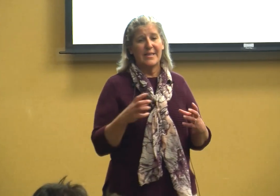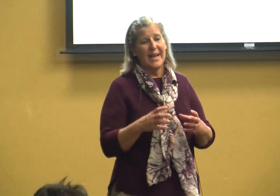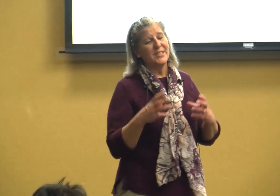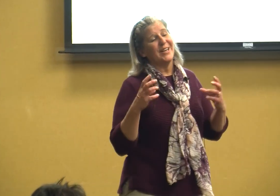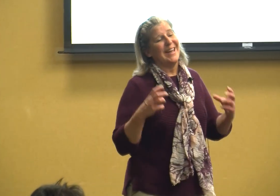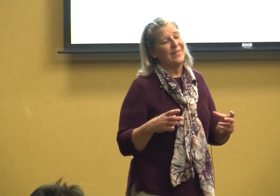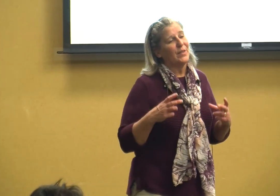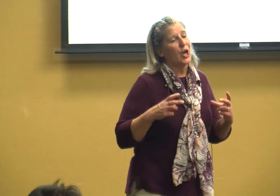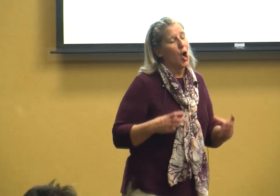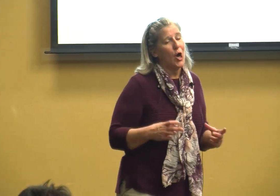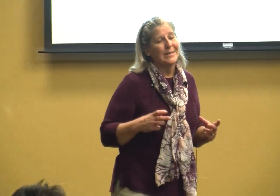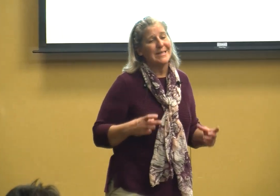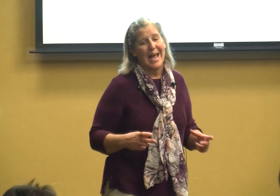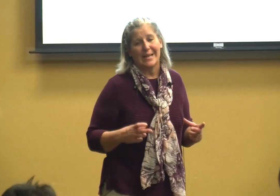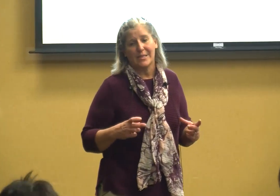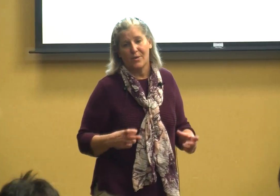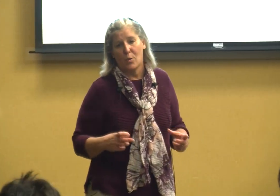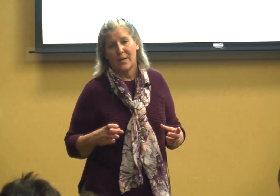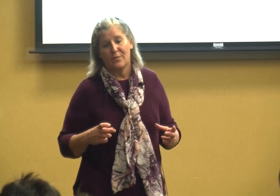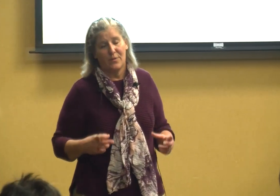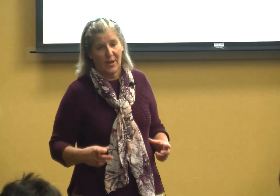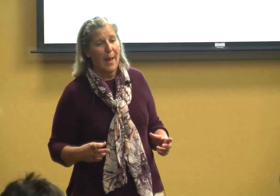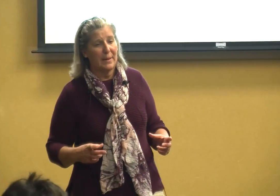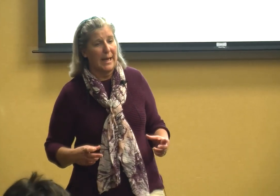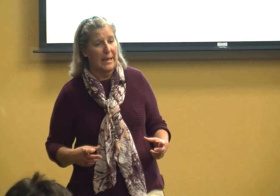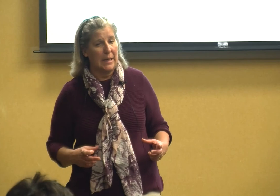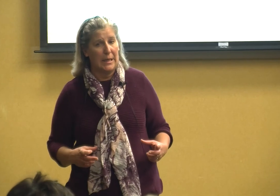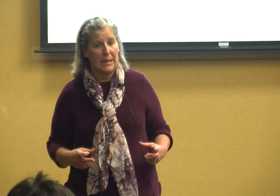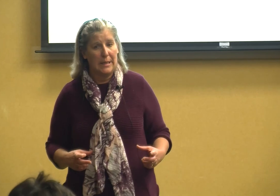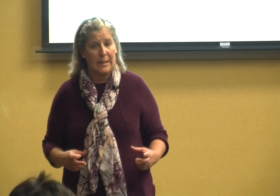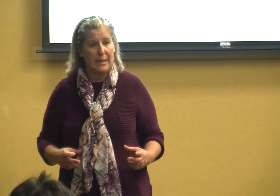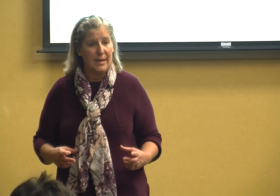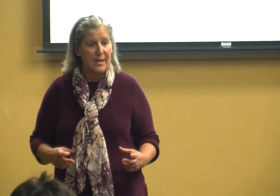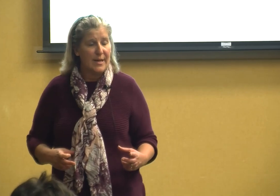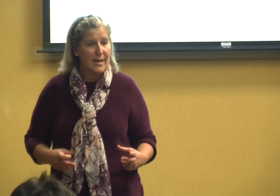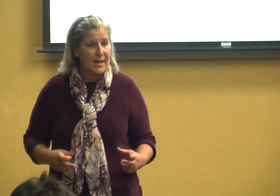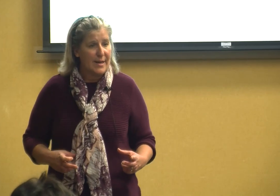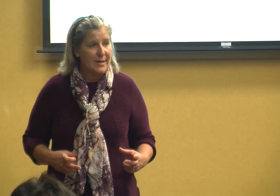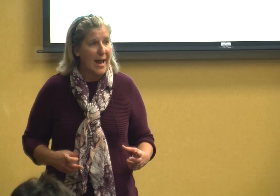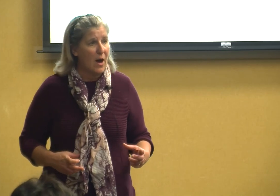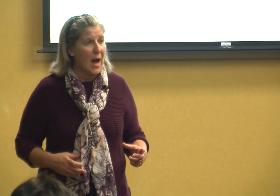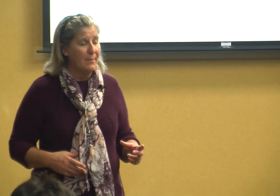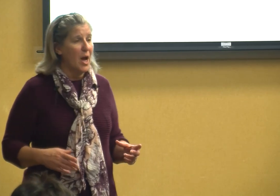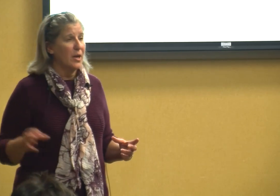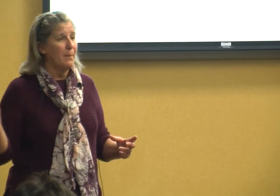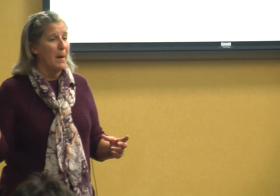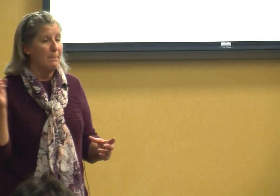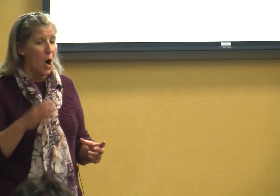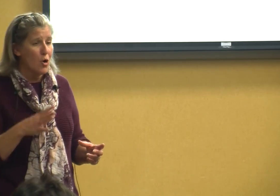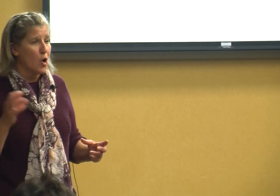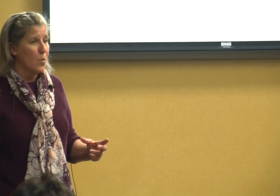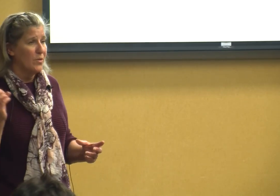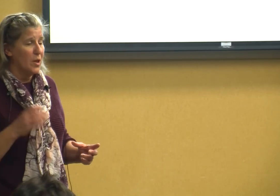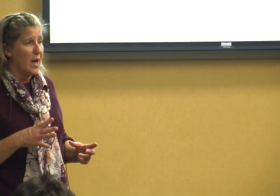teach it in the context of what's happening now I'm not gonna bombard her with a lot of